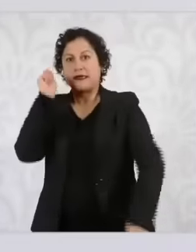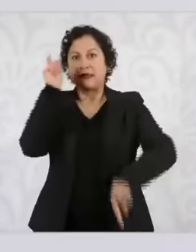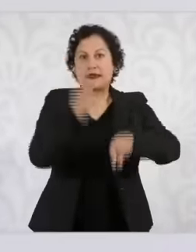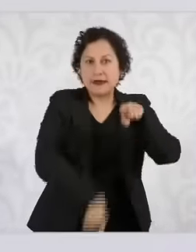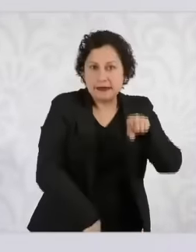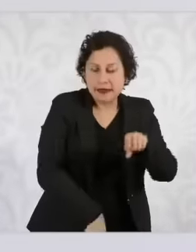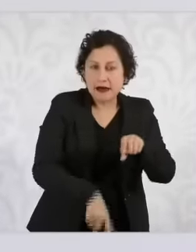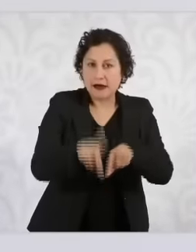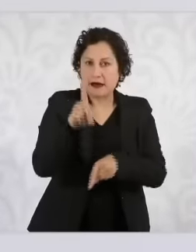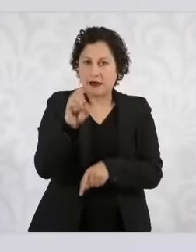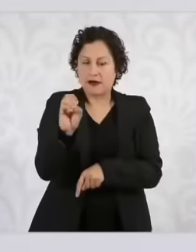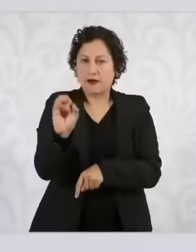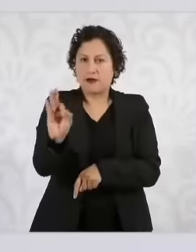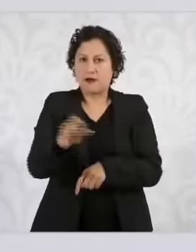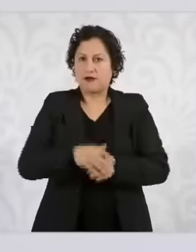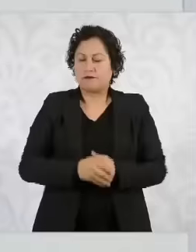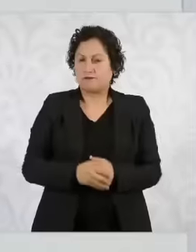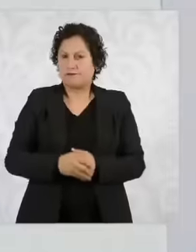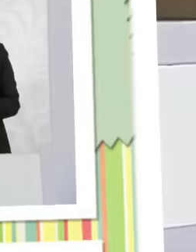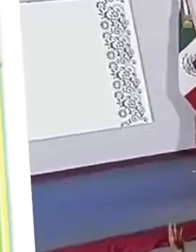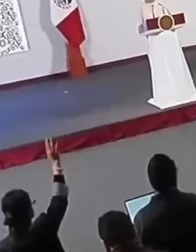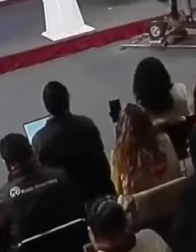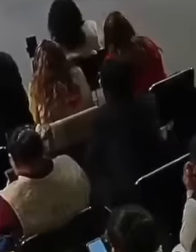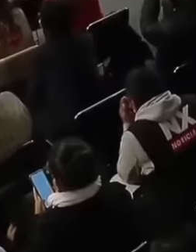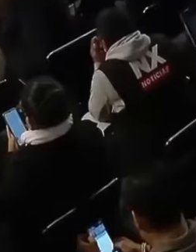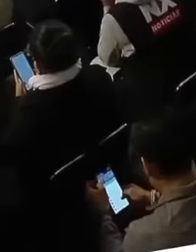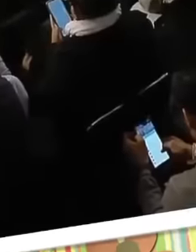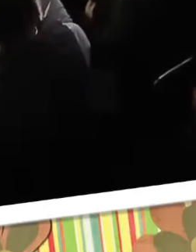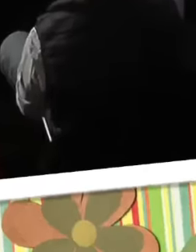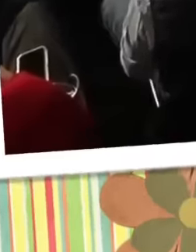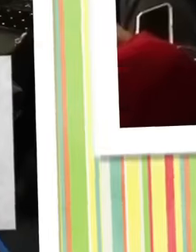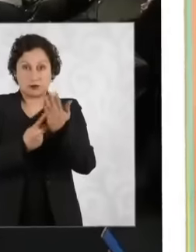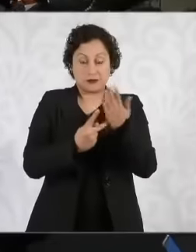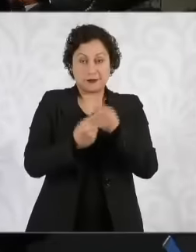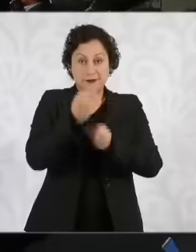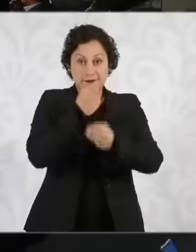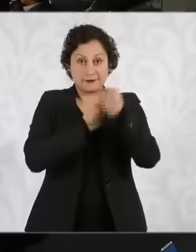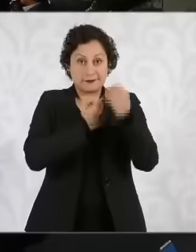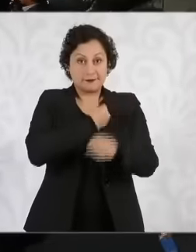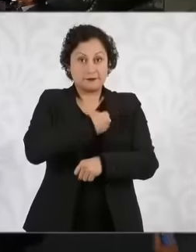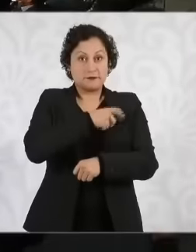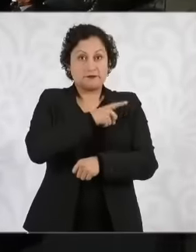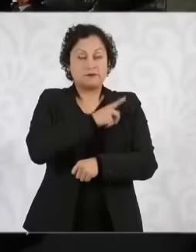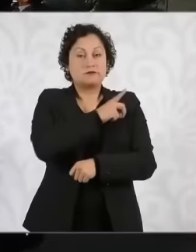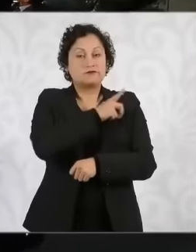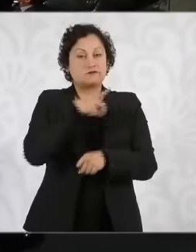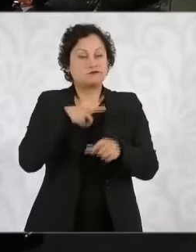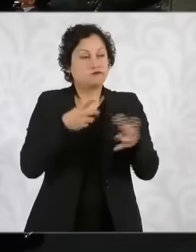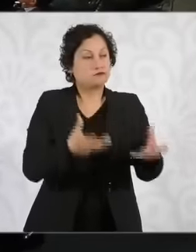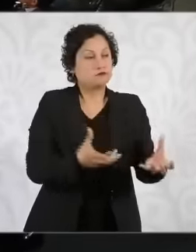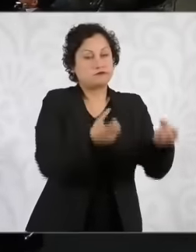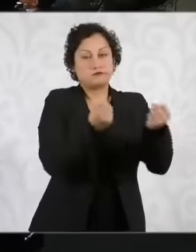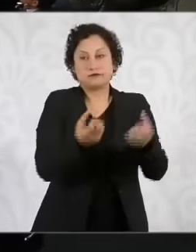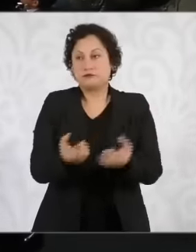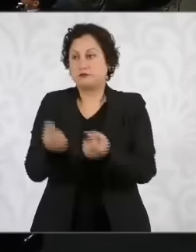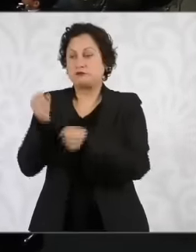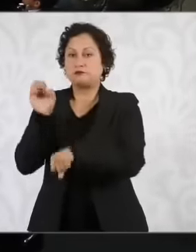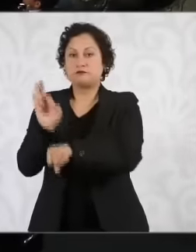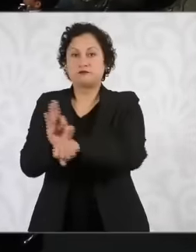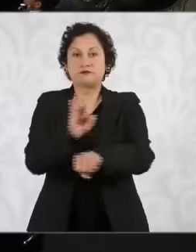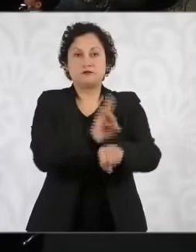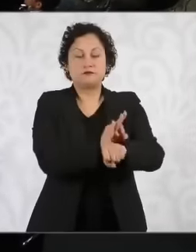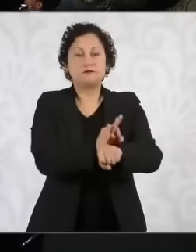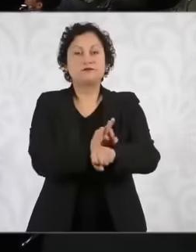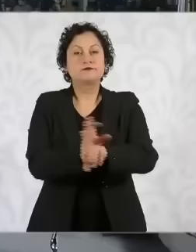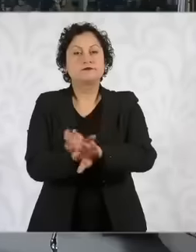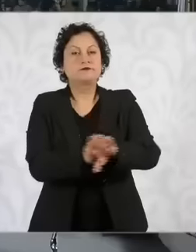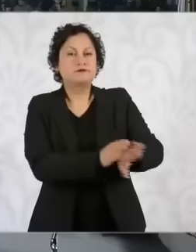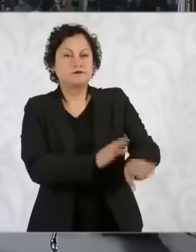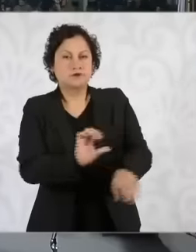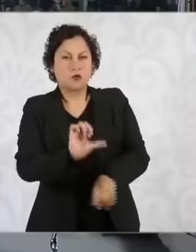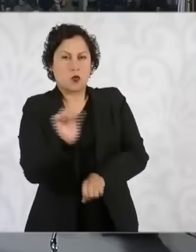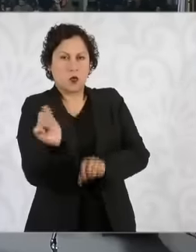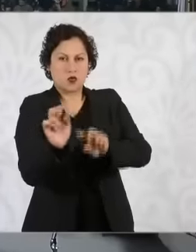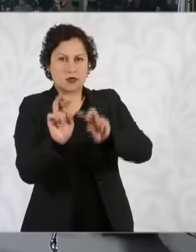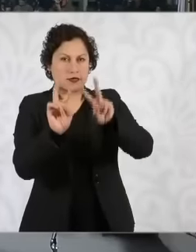judiciary president eh Allow me a second question eh on another topic eh Well, they started like